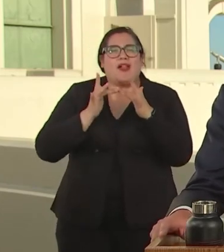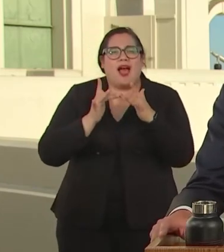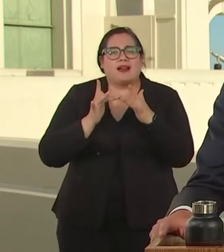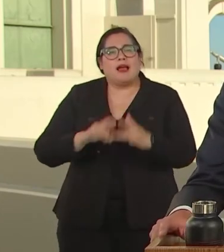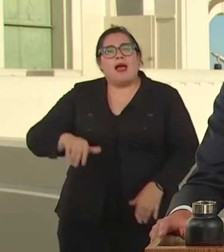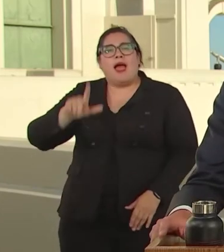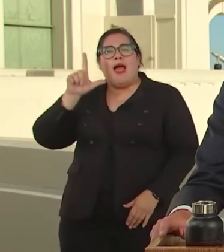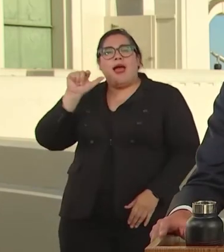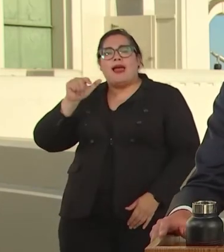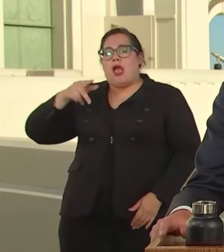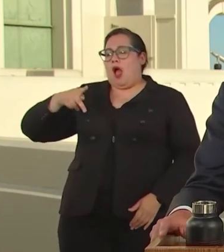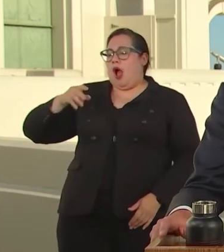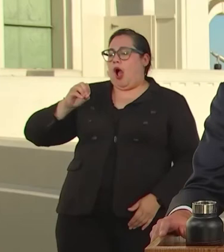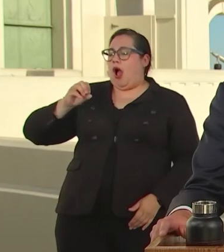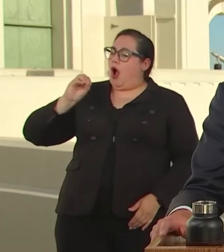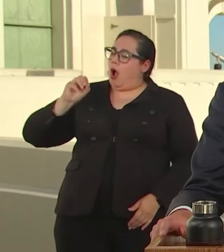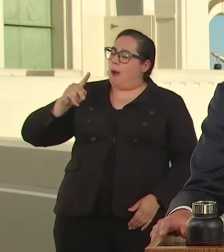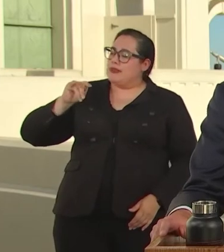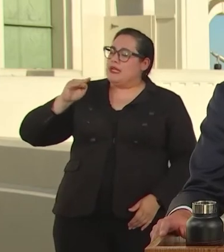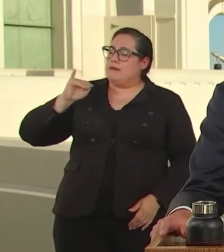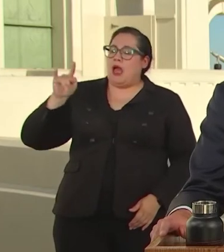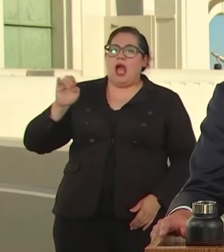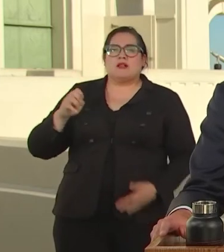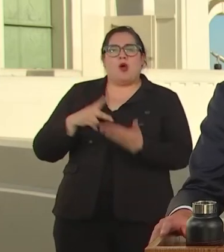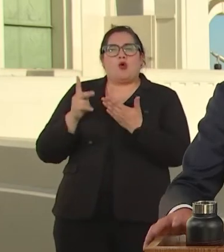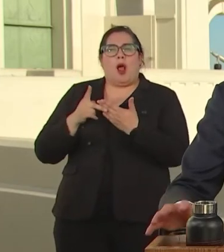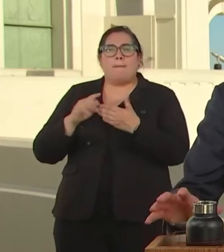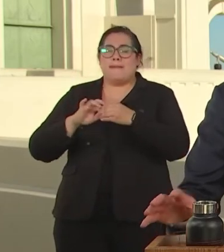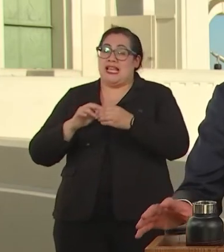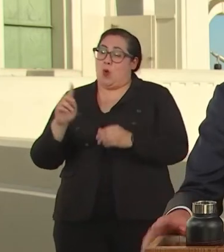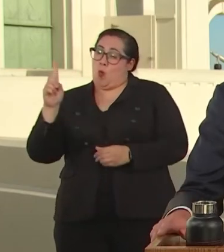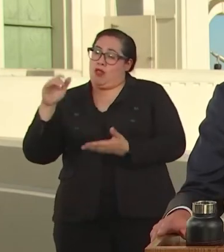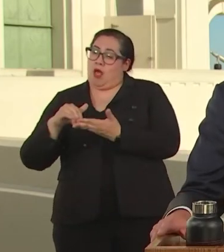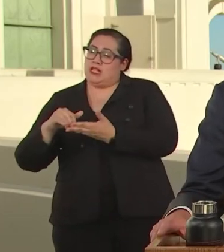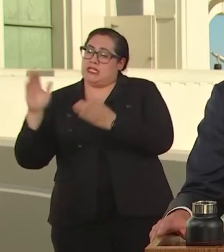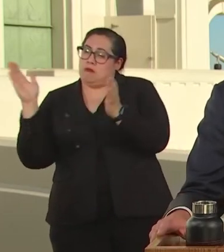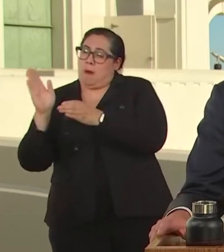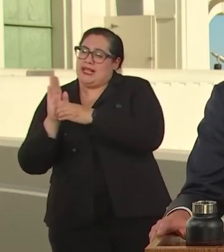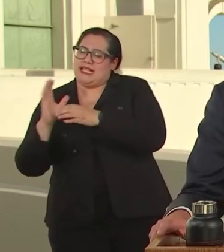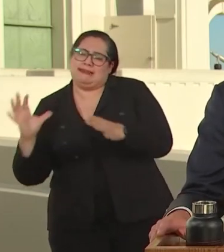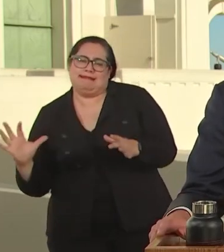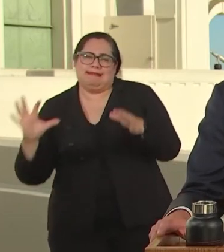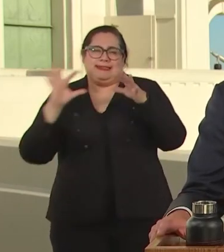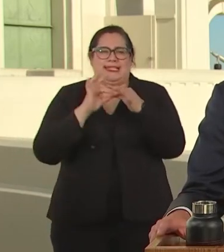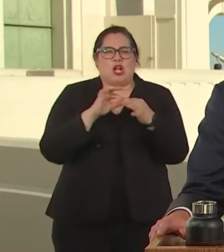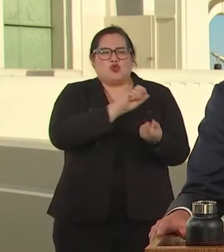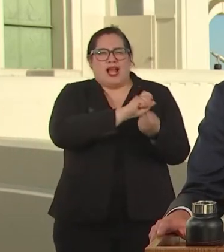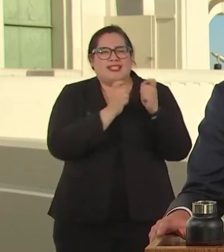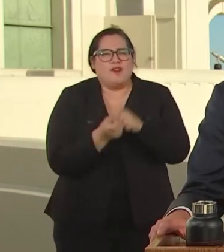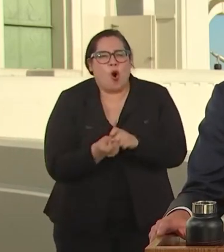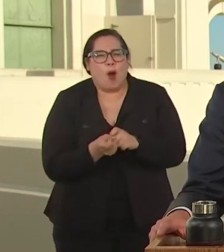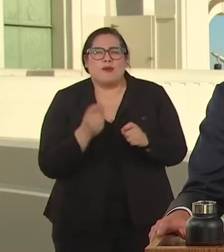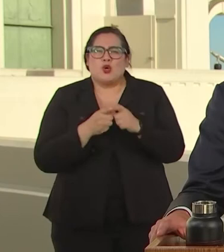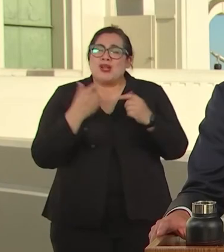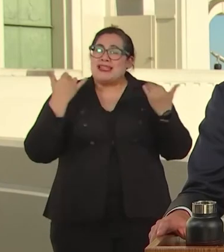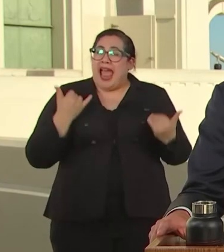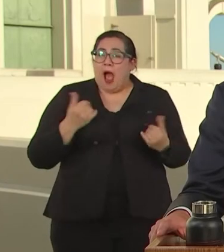THE L.A. OPTIMIZE WILL CONNECT 1,000 BUSINESSES TO DIGITAL MARKETPLACE BY PROVIEEDING